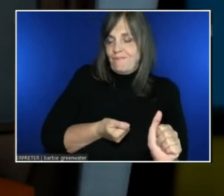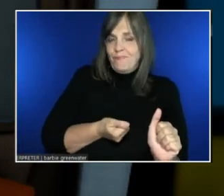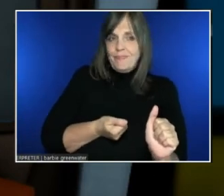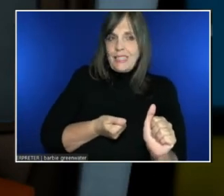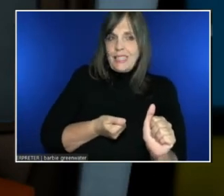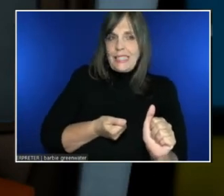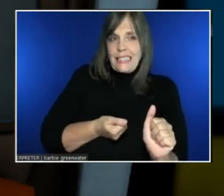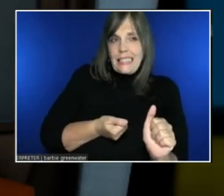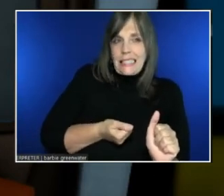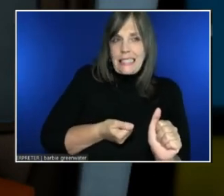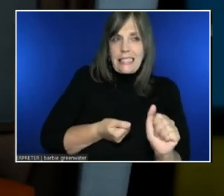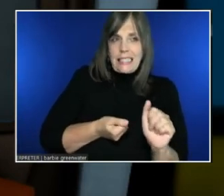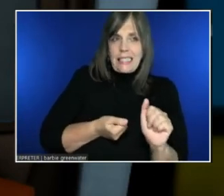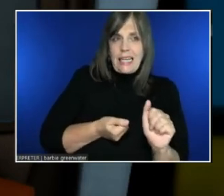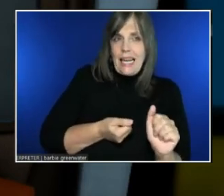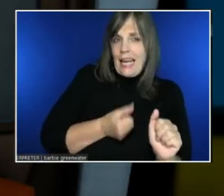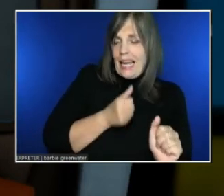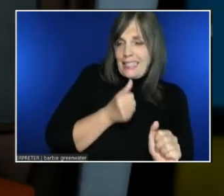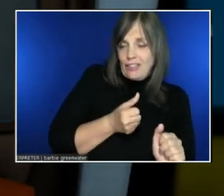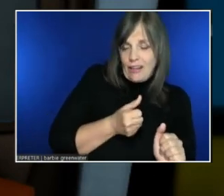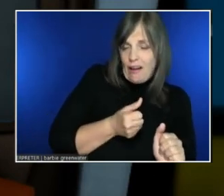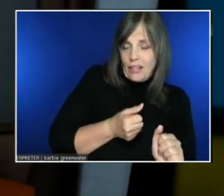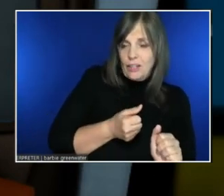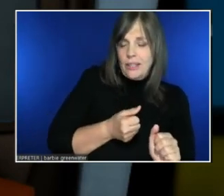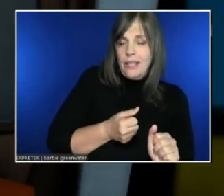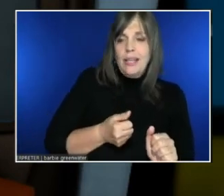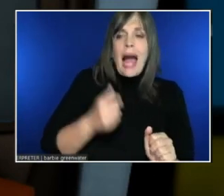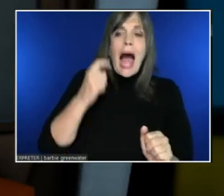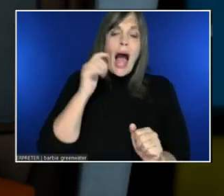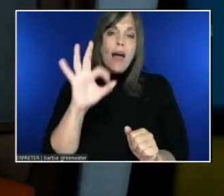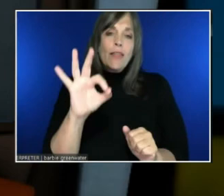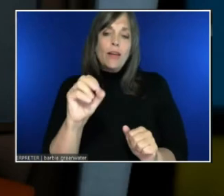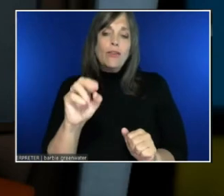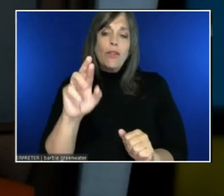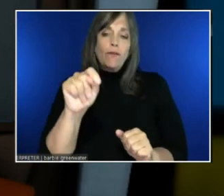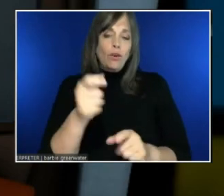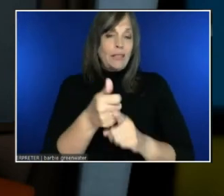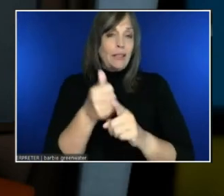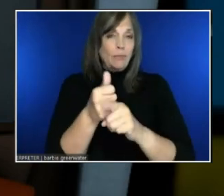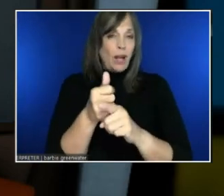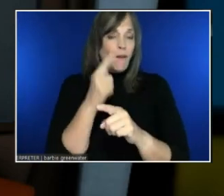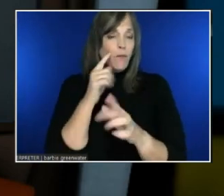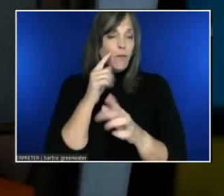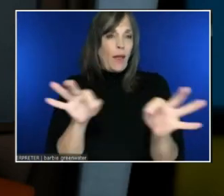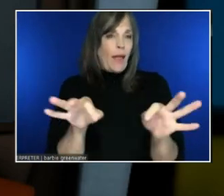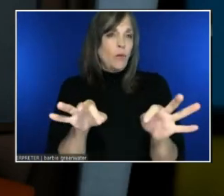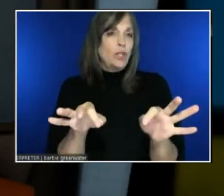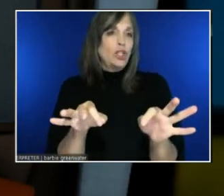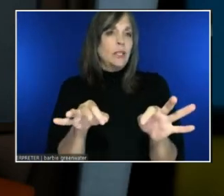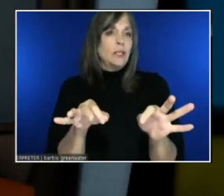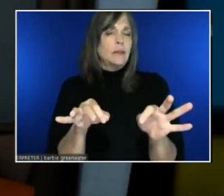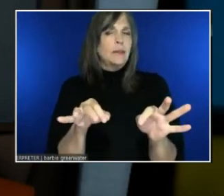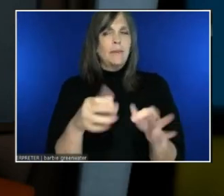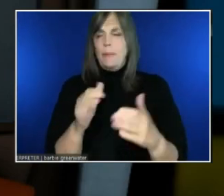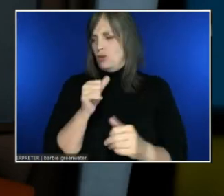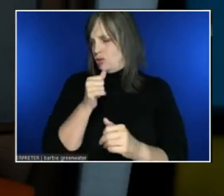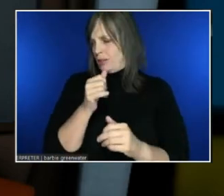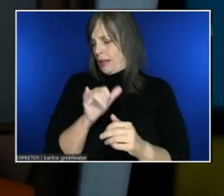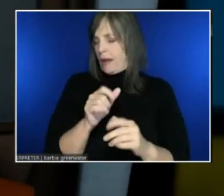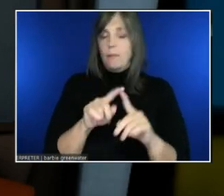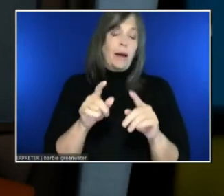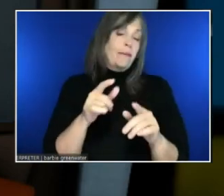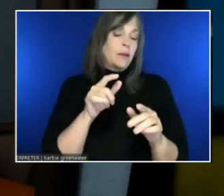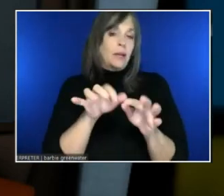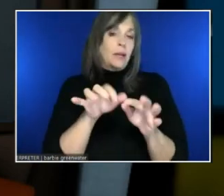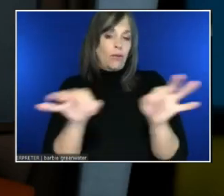I think the fonts themselves, for the languages that we display, particularly the Korean language,